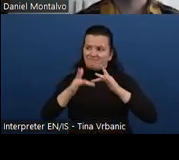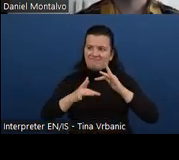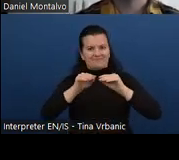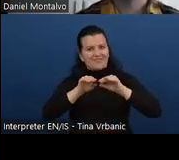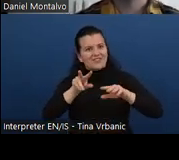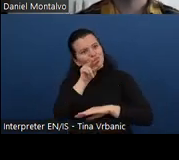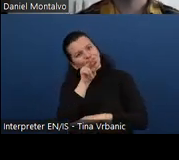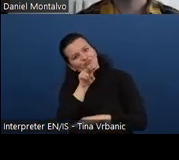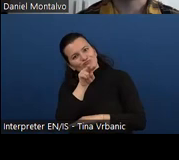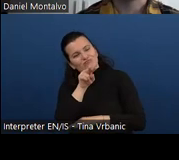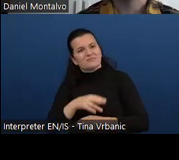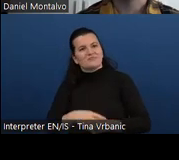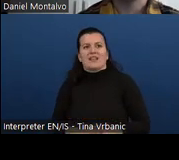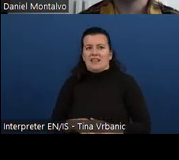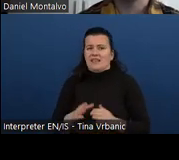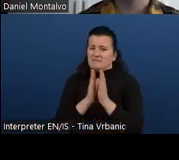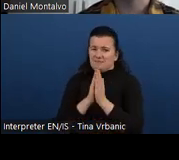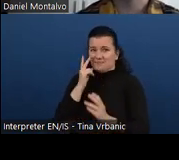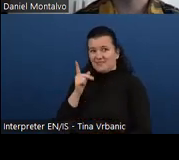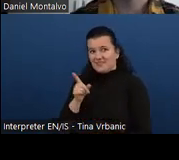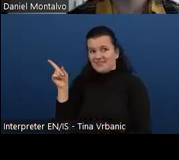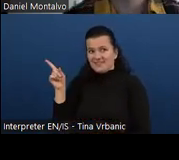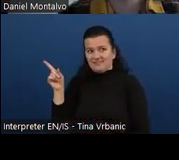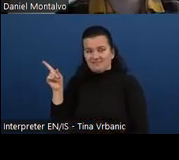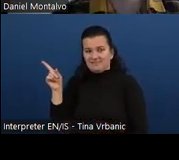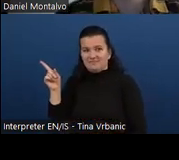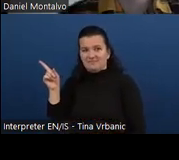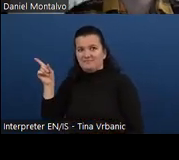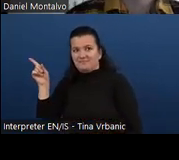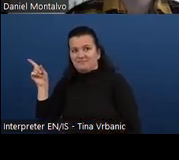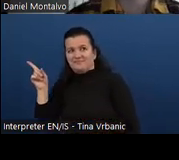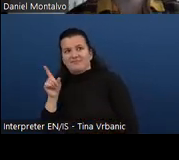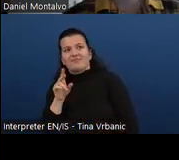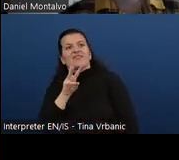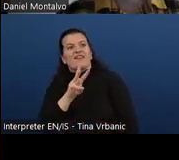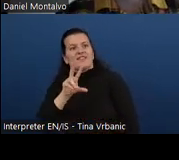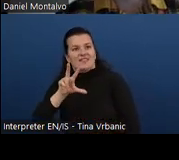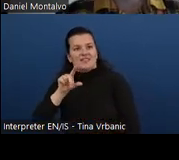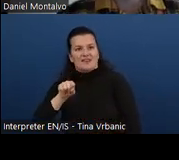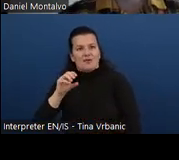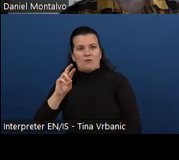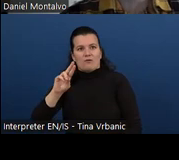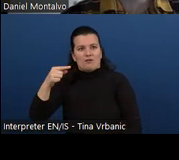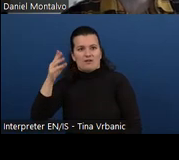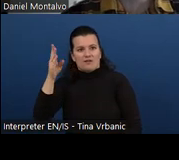It is not just the curricula as Susanna was saying before. There is a lot of guidance.